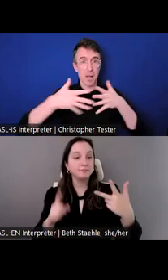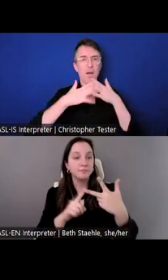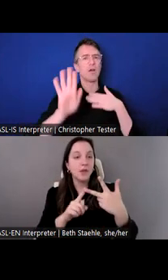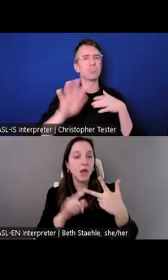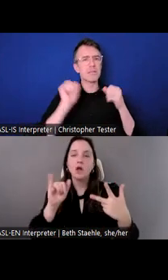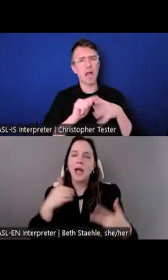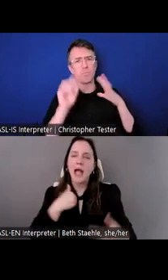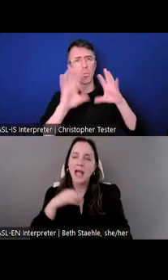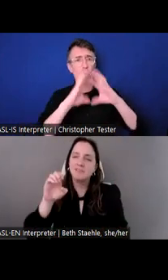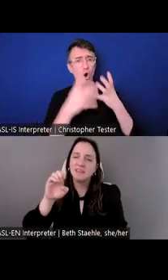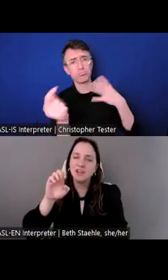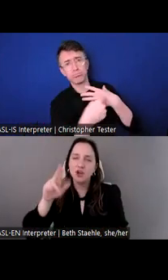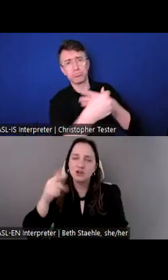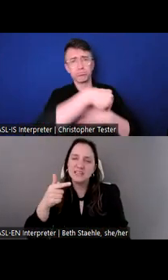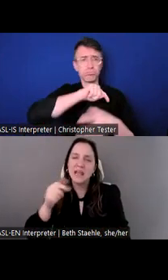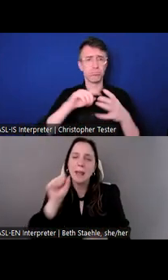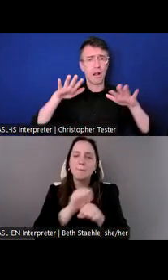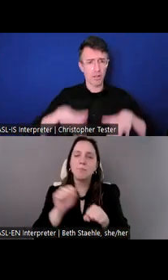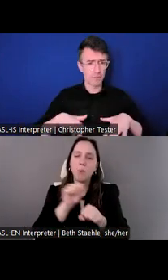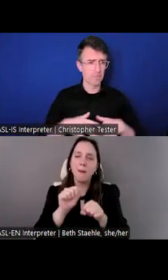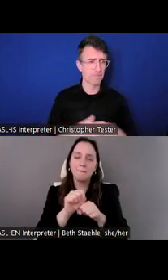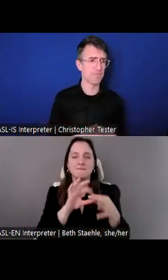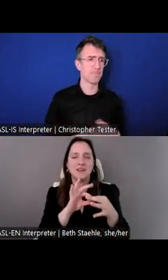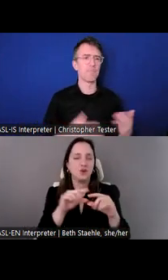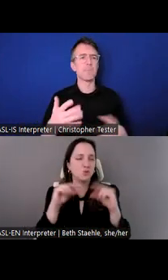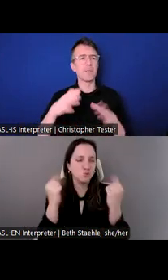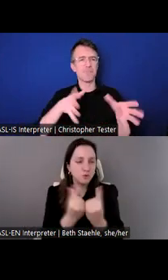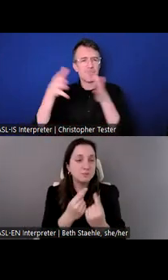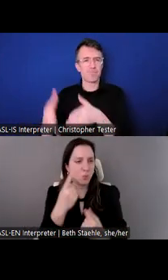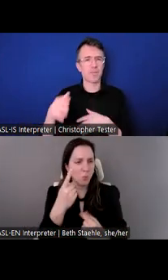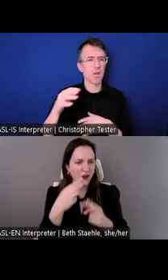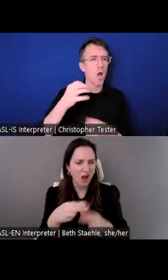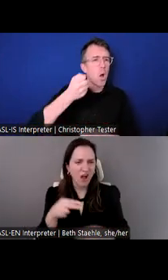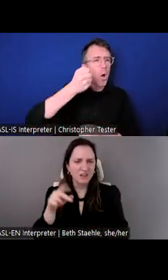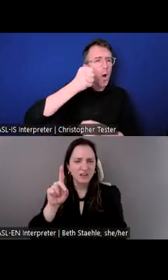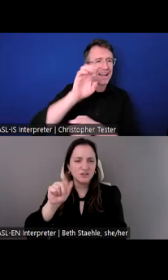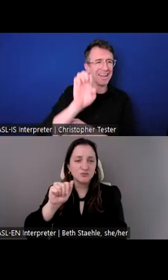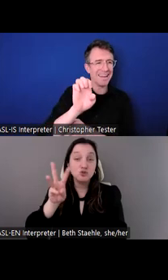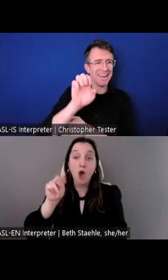One being DAWN which stands Dis/Abilit & Wellness Network.